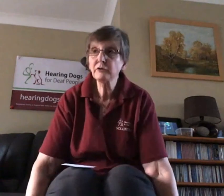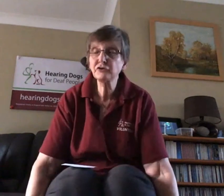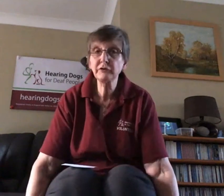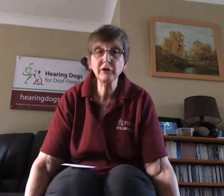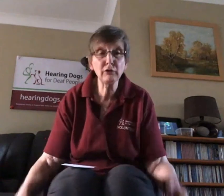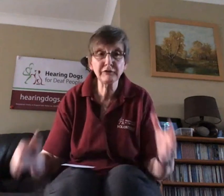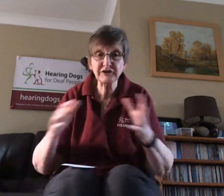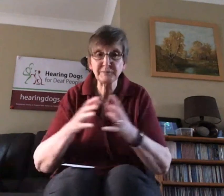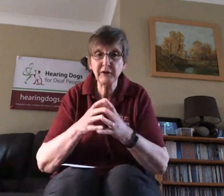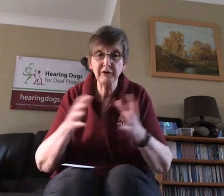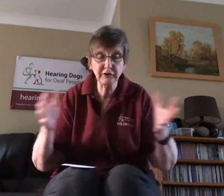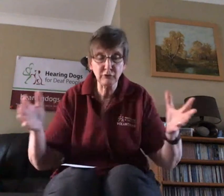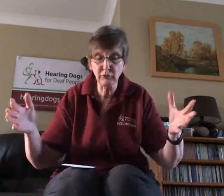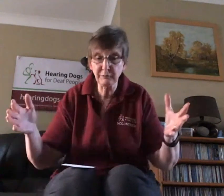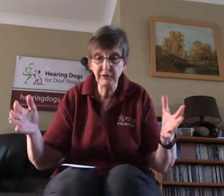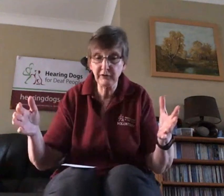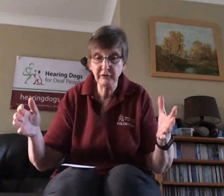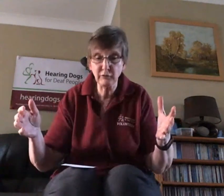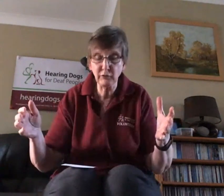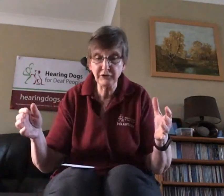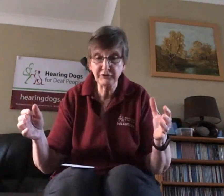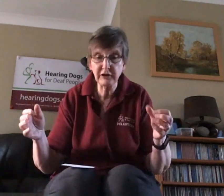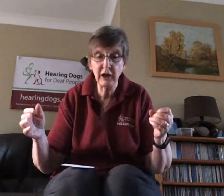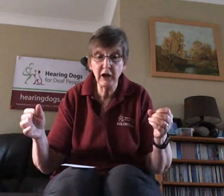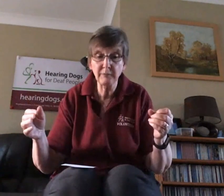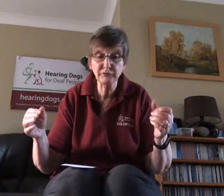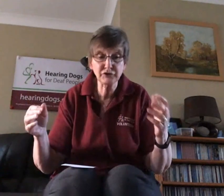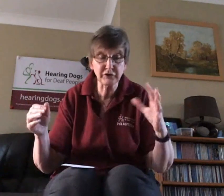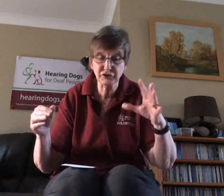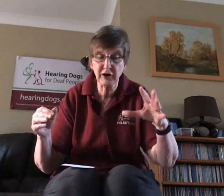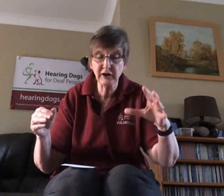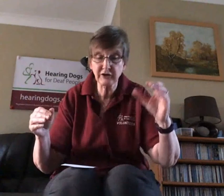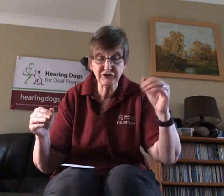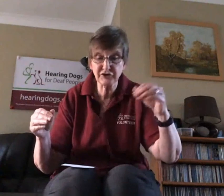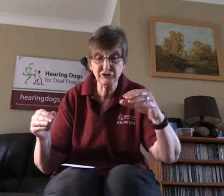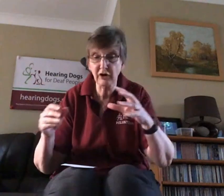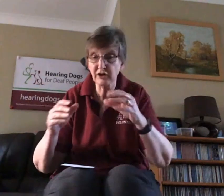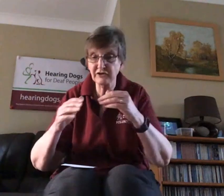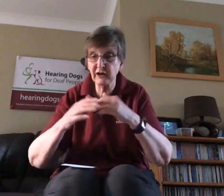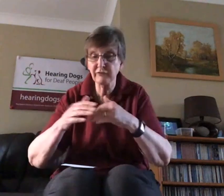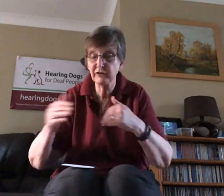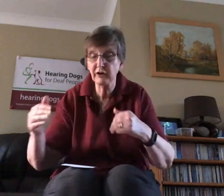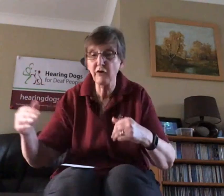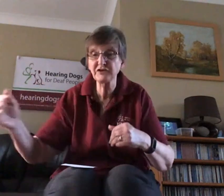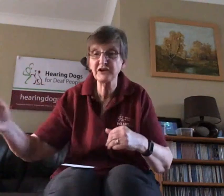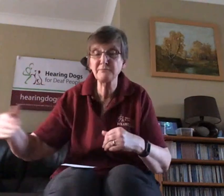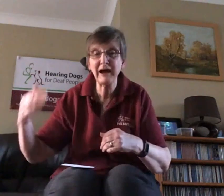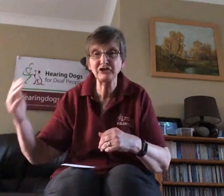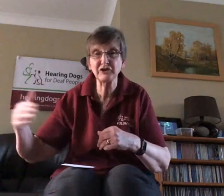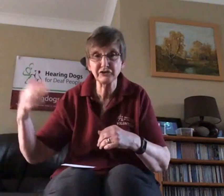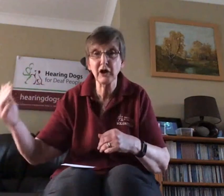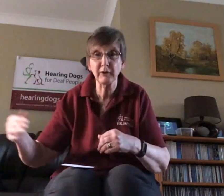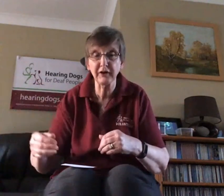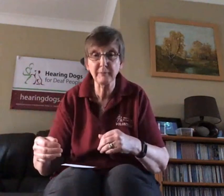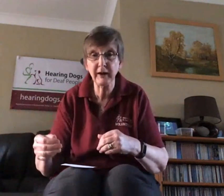During the whole of this period, all the period of all the the training and socializing everything, obviously the matching's going on in the background.